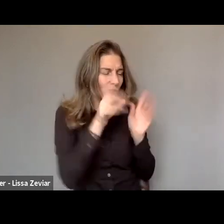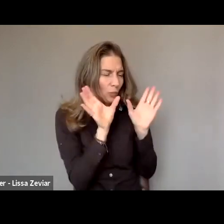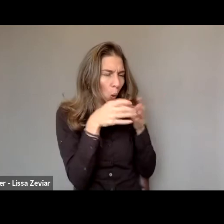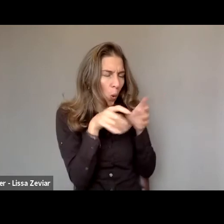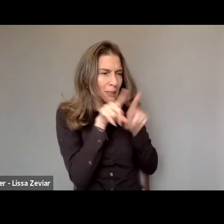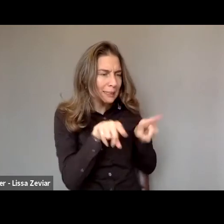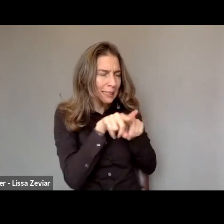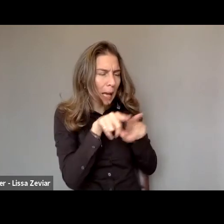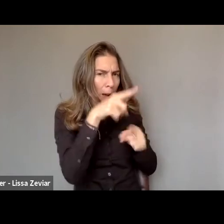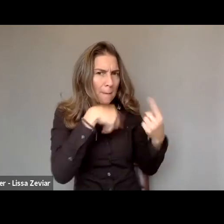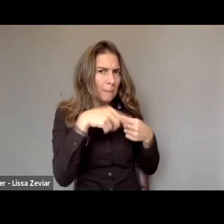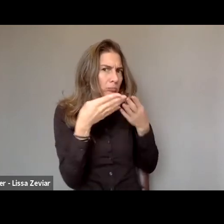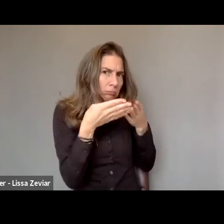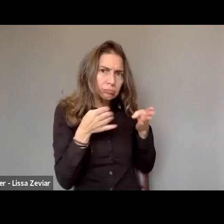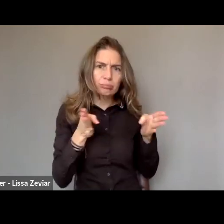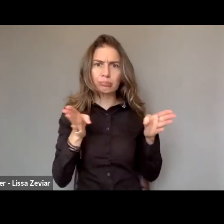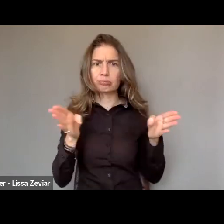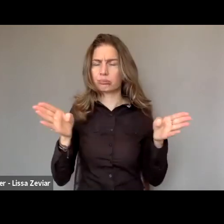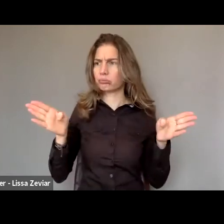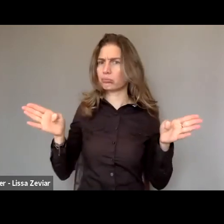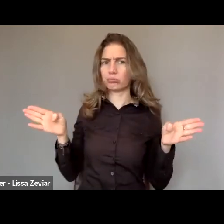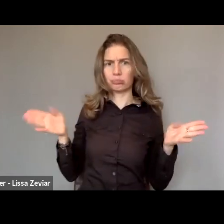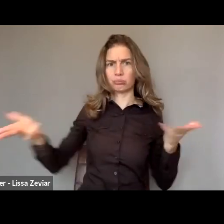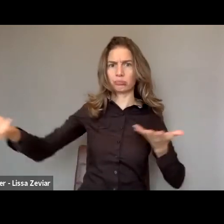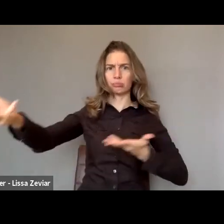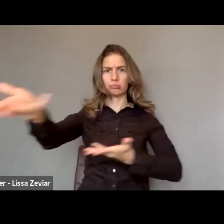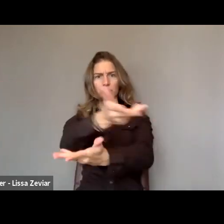but to widen it so that we understand what violence is.